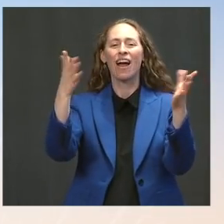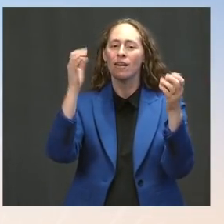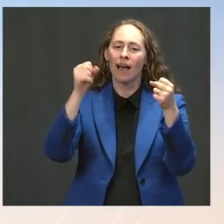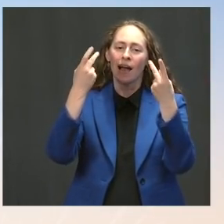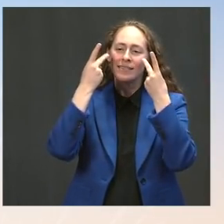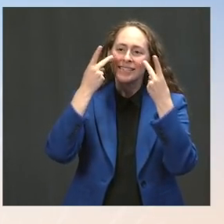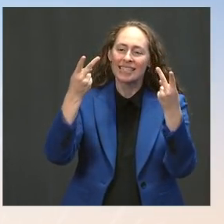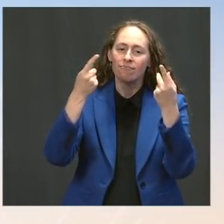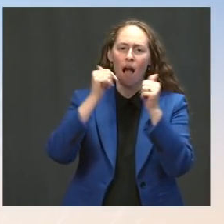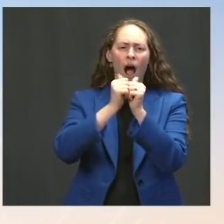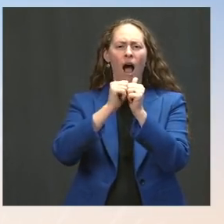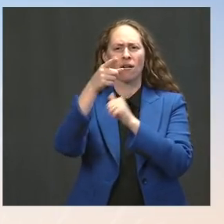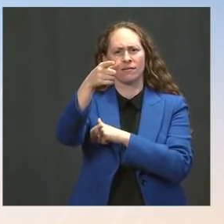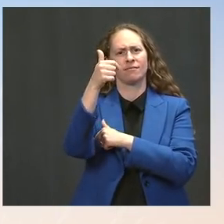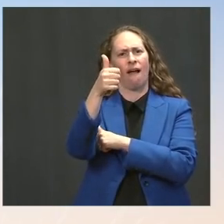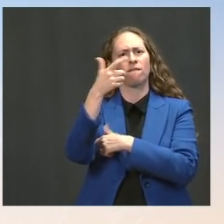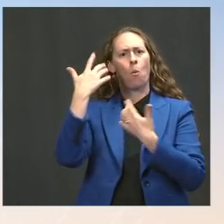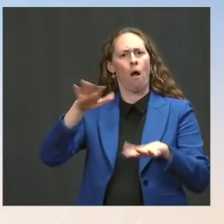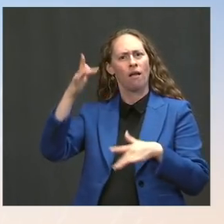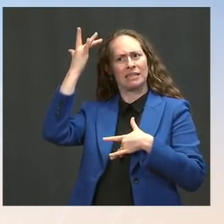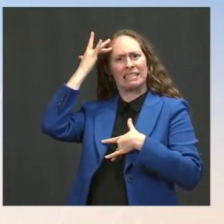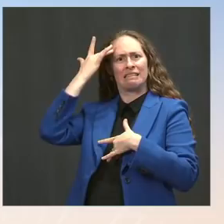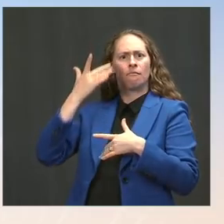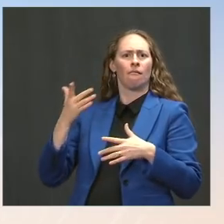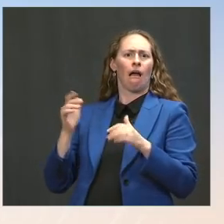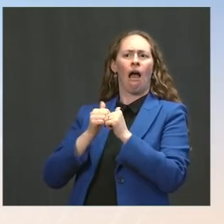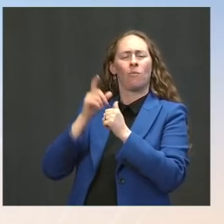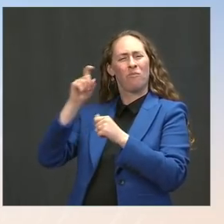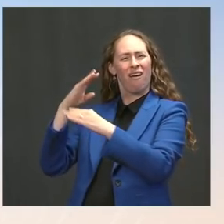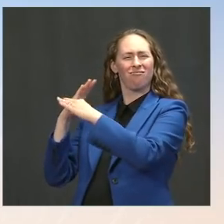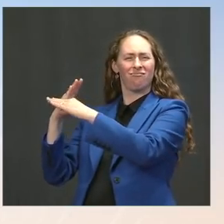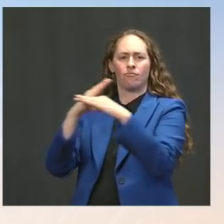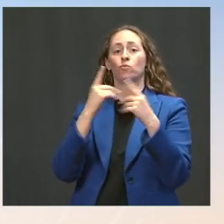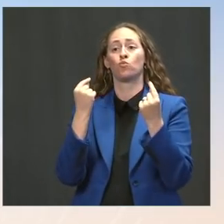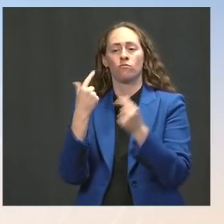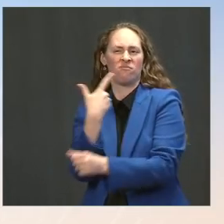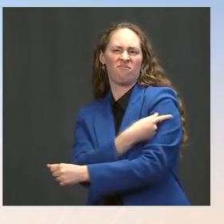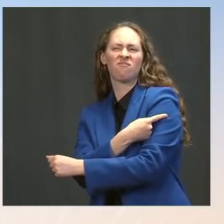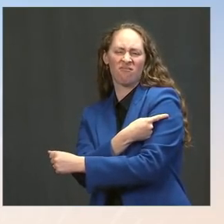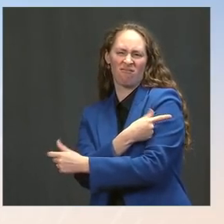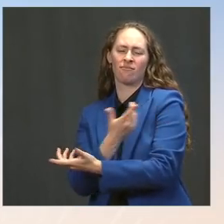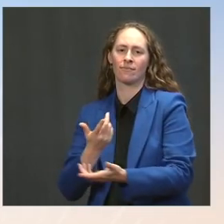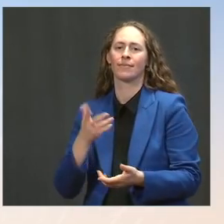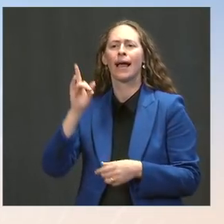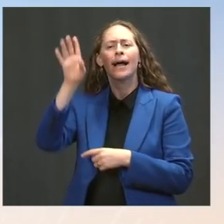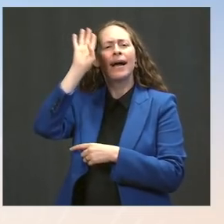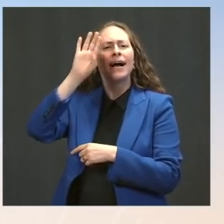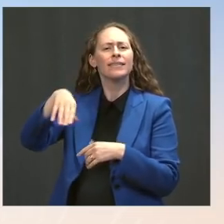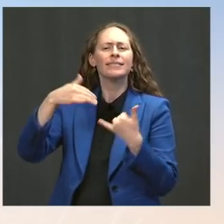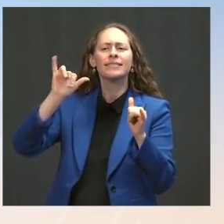At the same time, we are seeing a significant rise in cases in certain parts of the country and amongst certain populations,